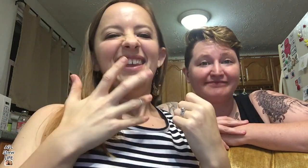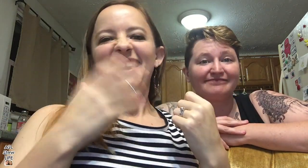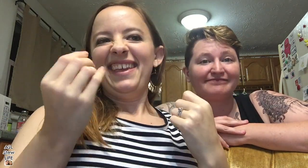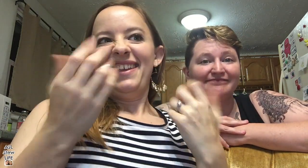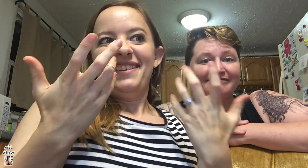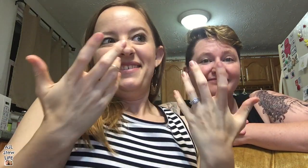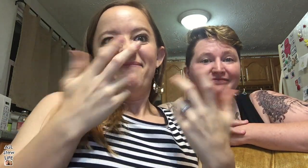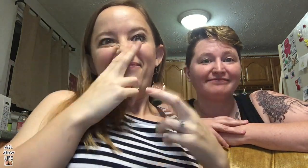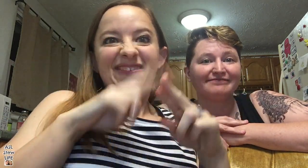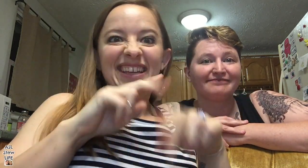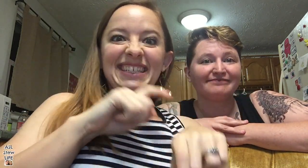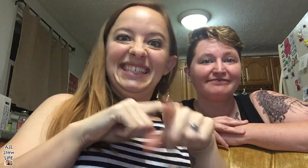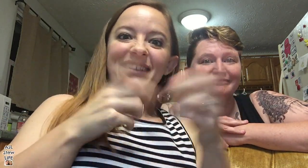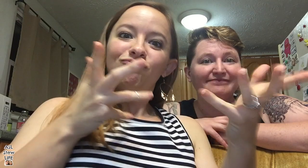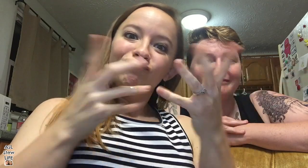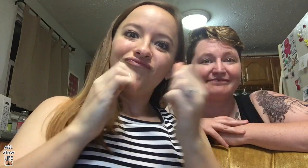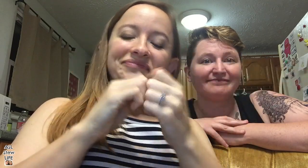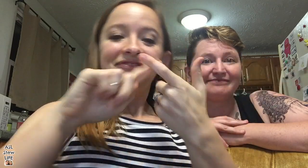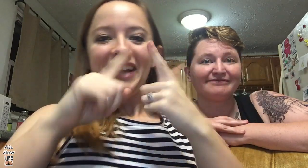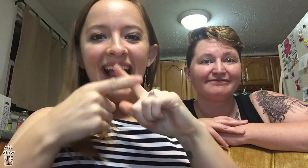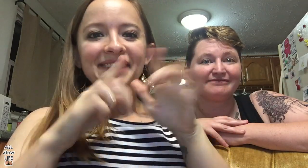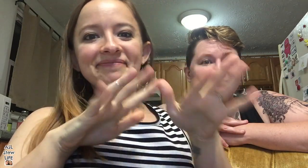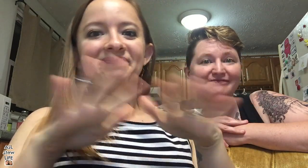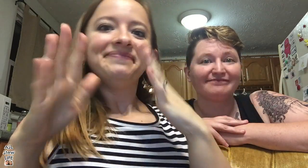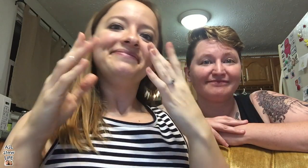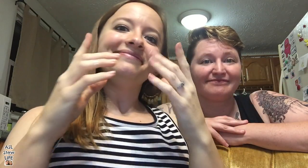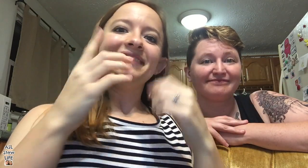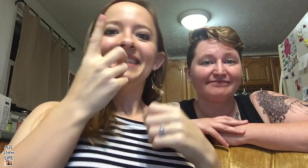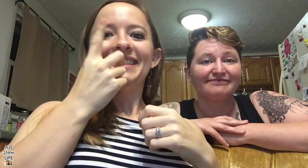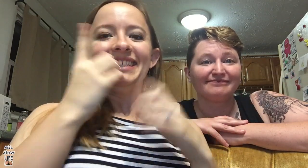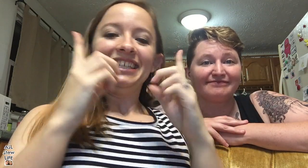and all of that. It was fun! We had a fun time chatting with friends